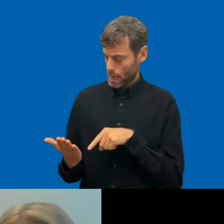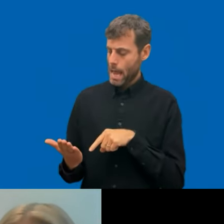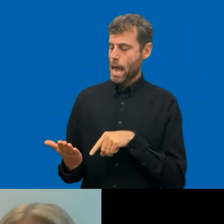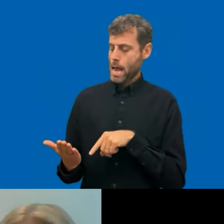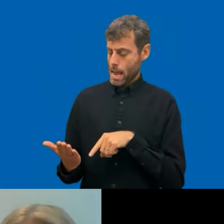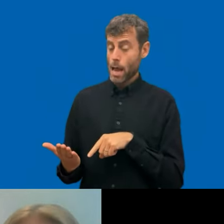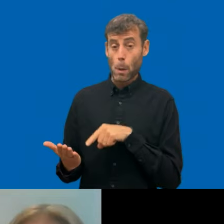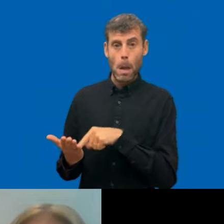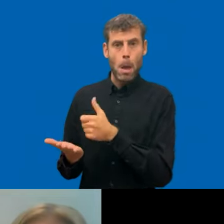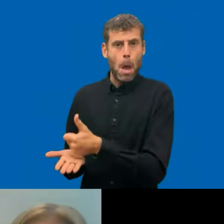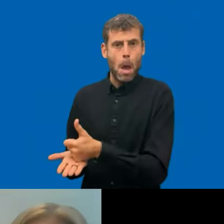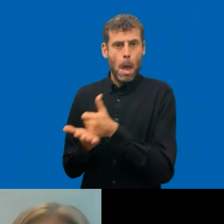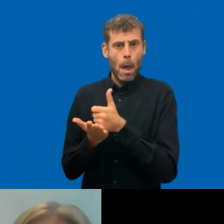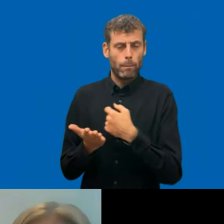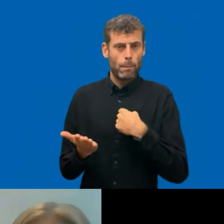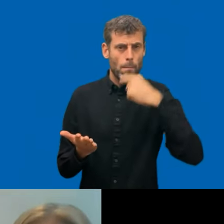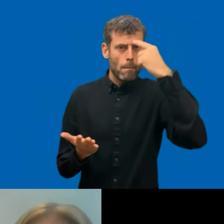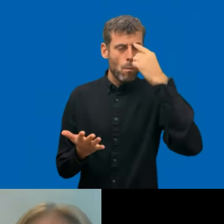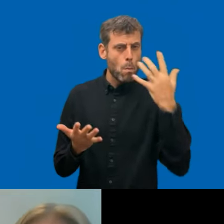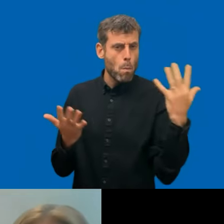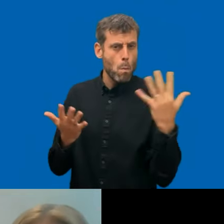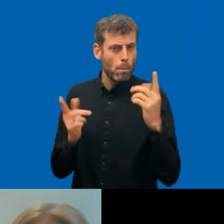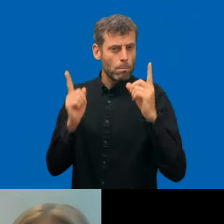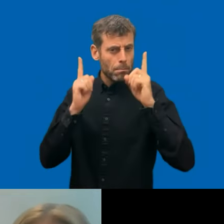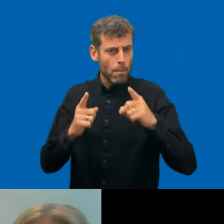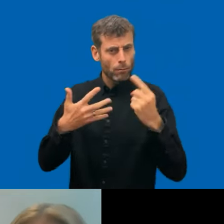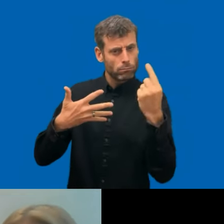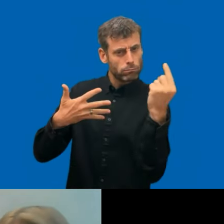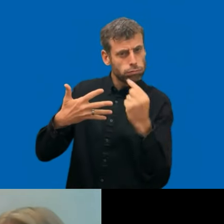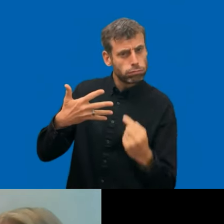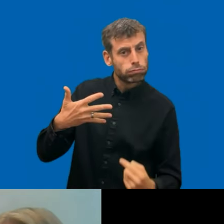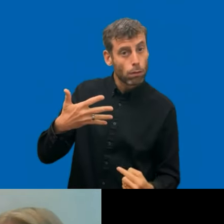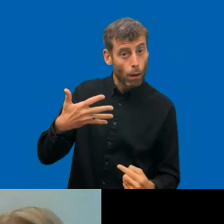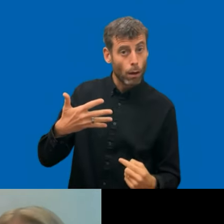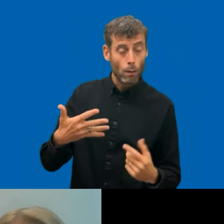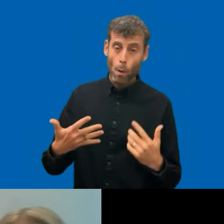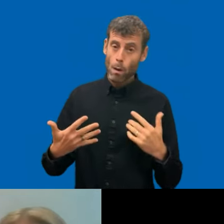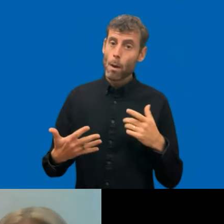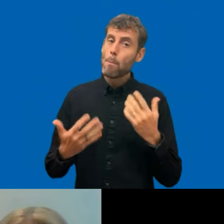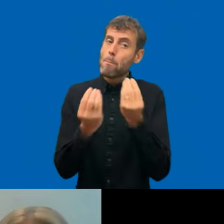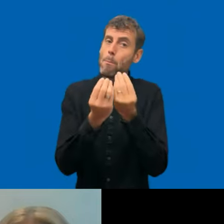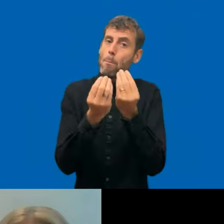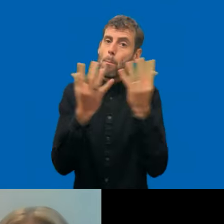work on it themselves. I think most of them are really happy. As Raph said, we start these